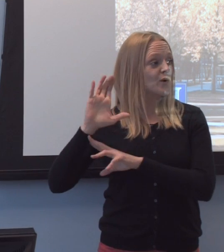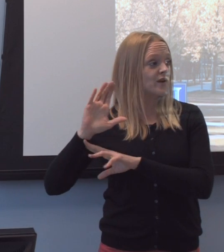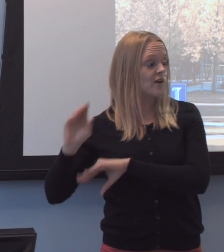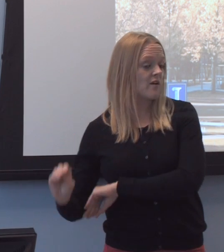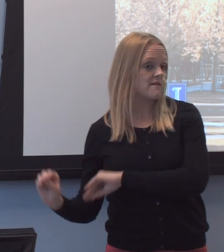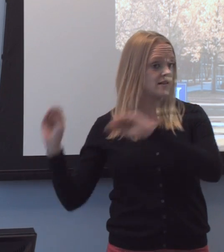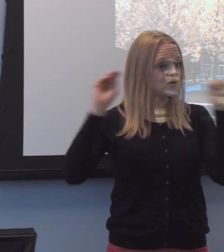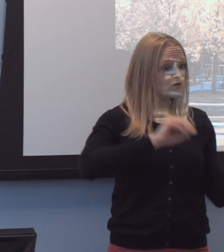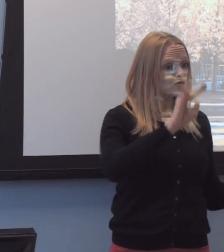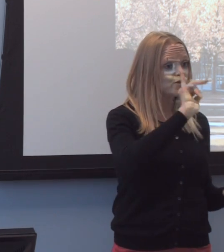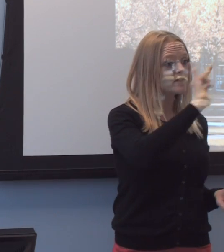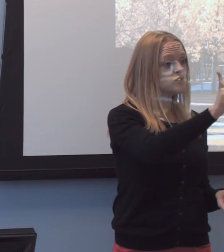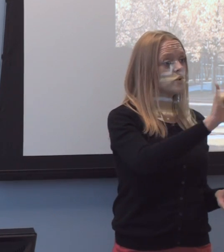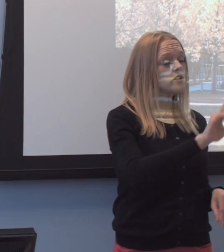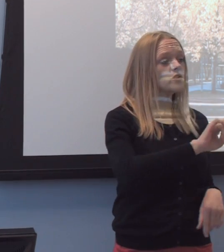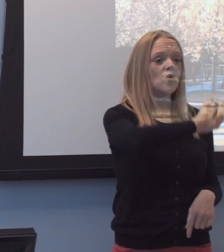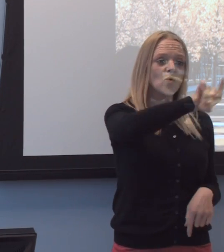uh, expressly for the opportunity